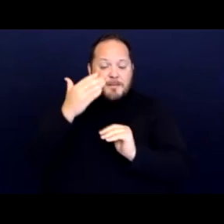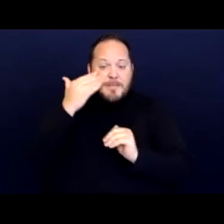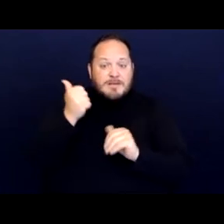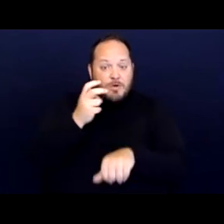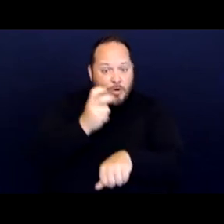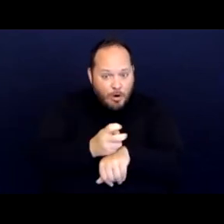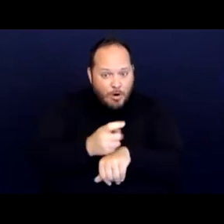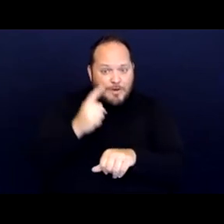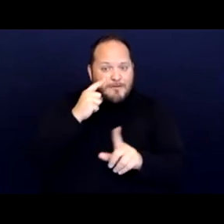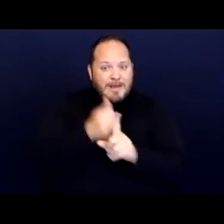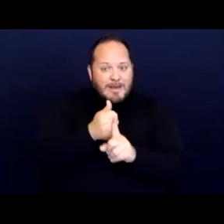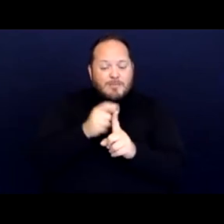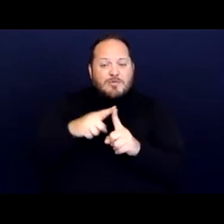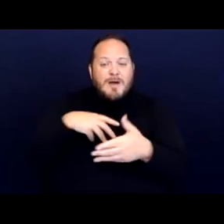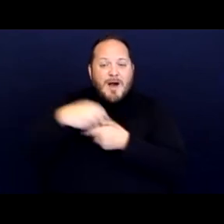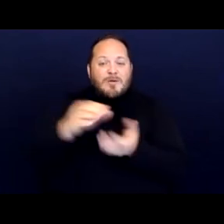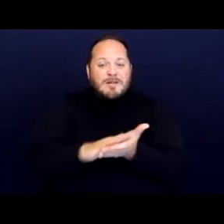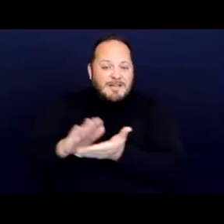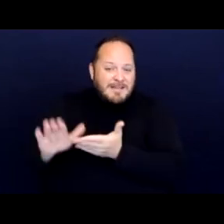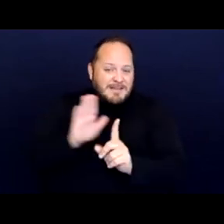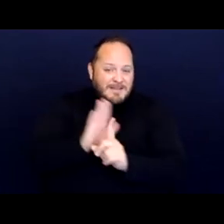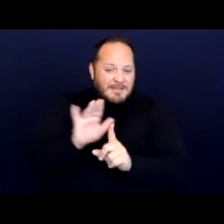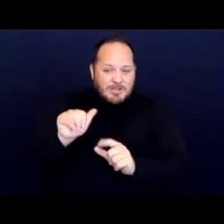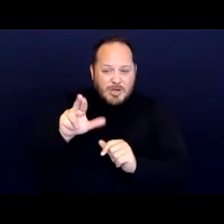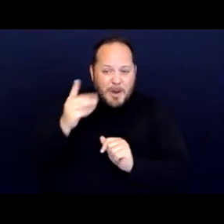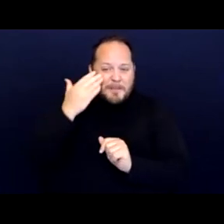to clean his yard because of his disability.